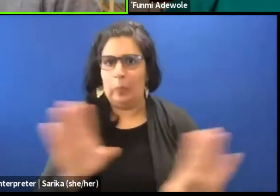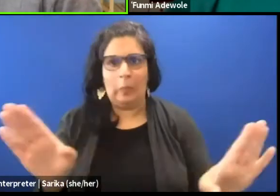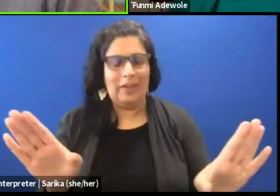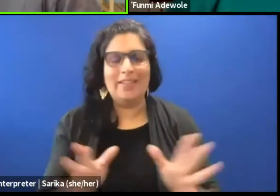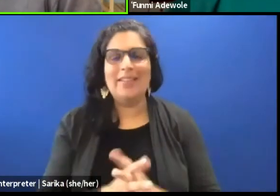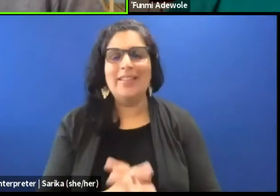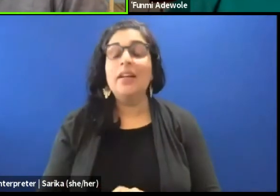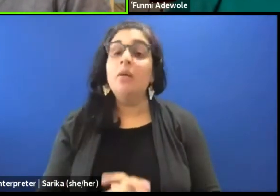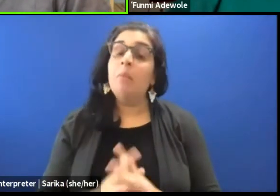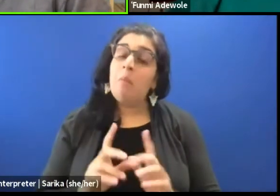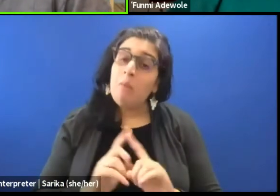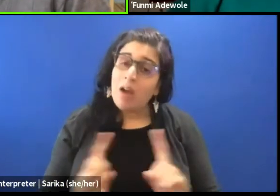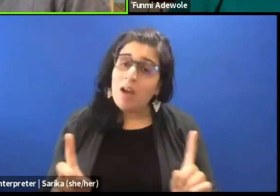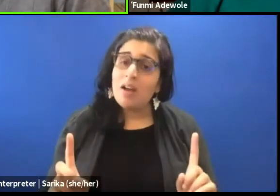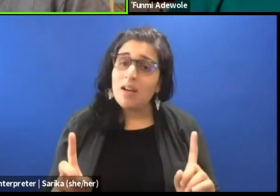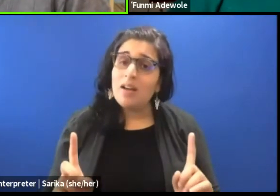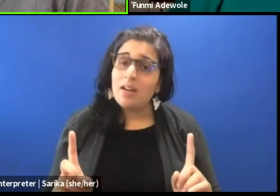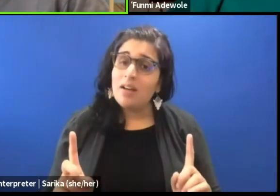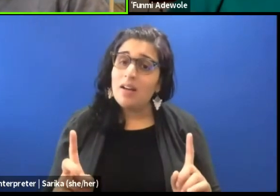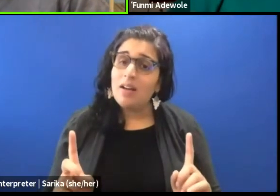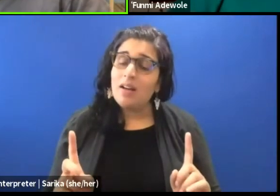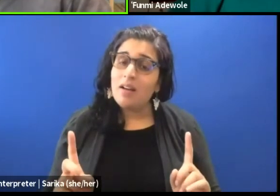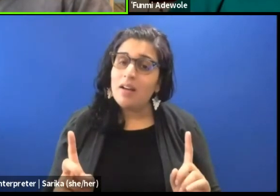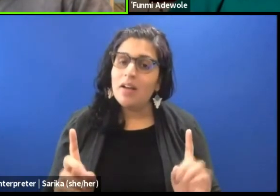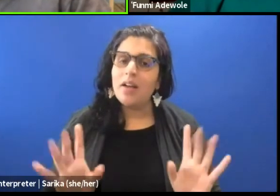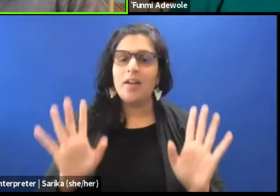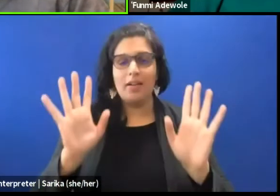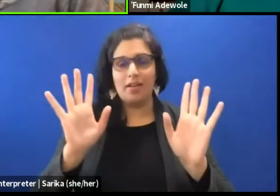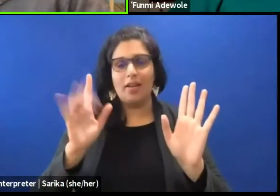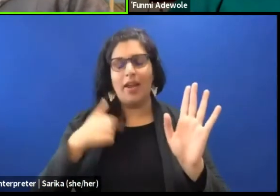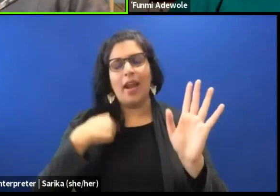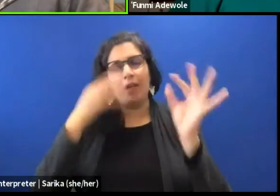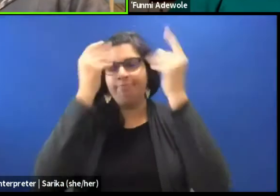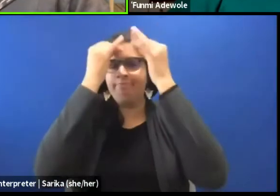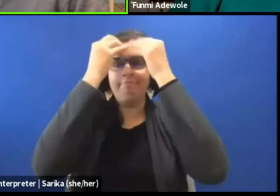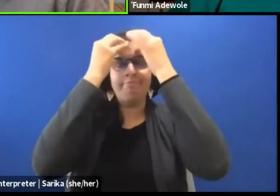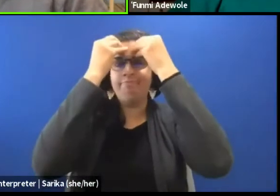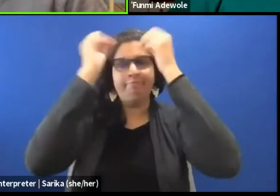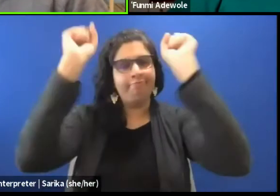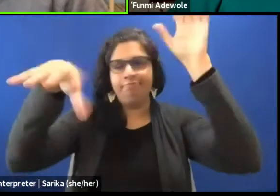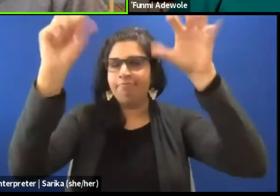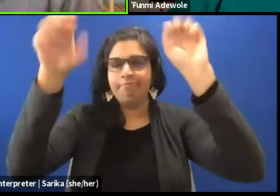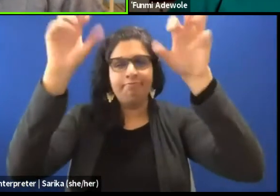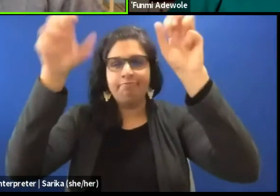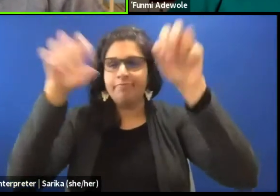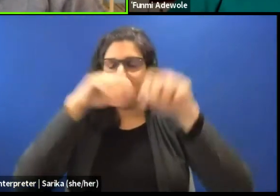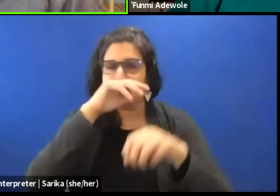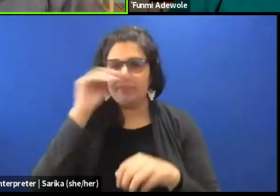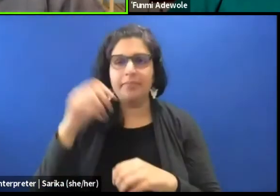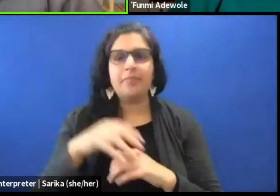But I think maybe you know and I am postulating here. You know just putting out ideas here.